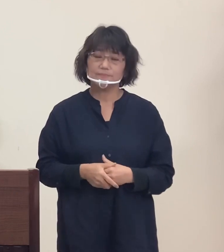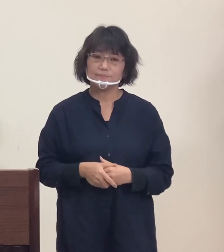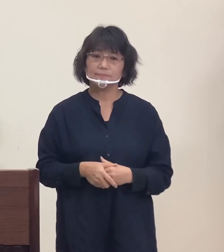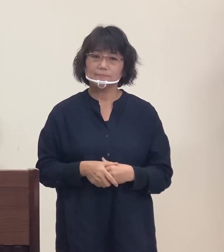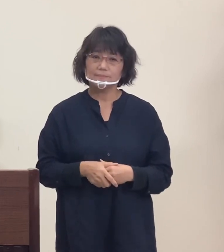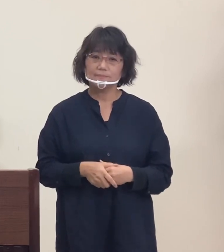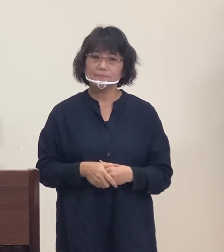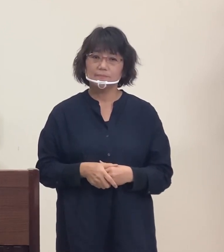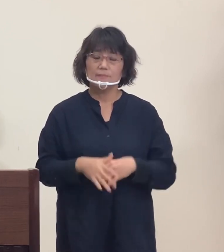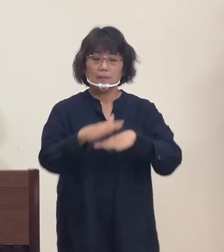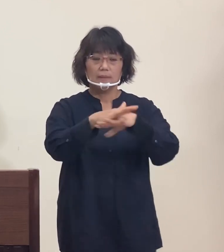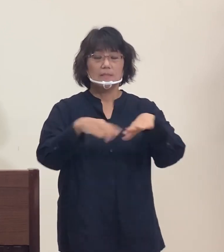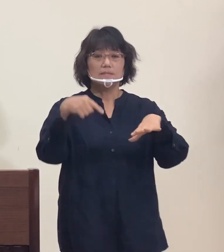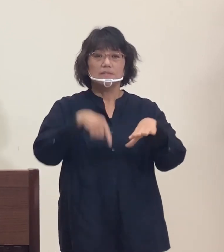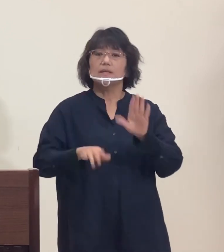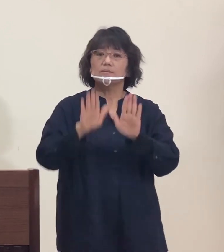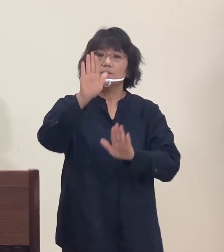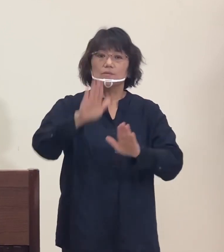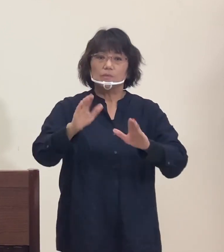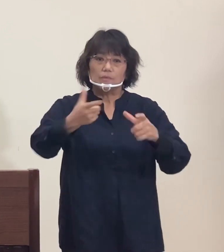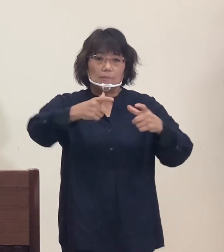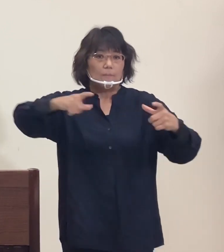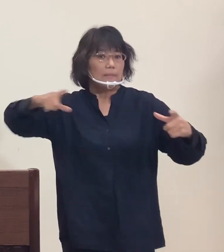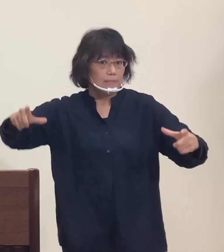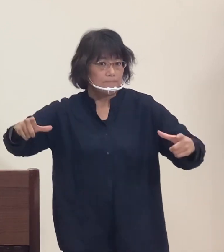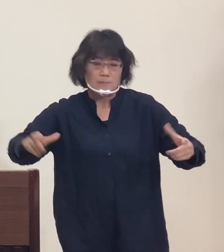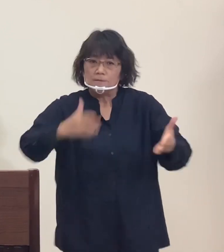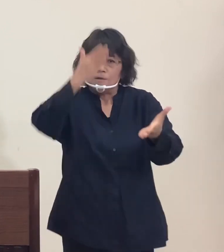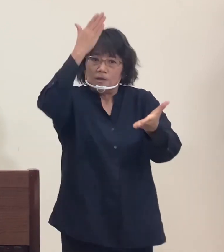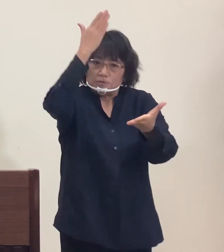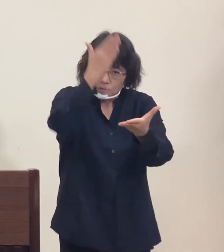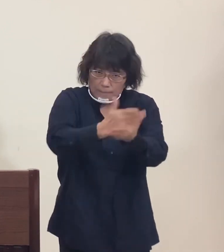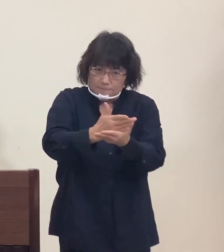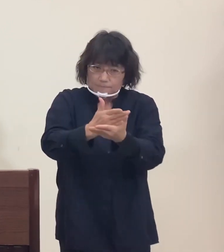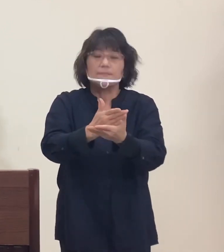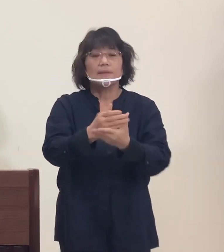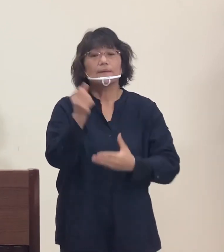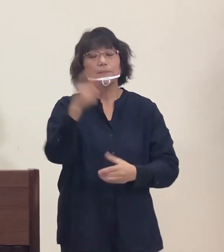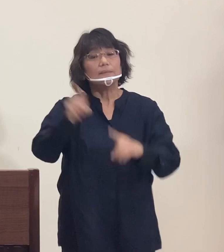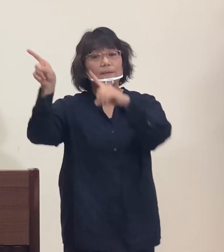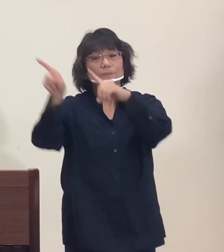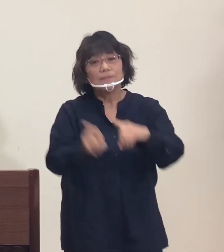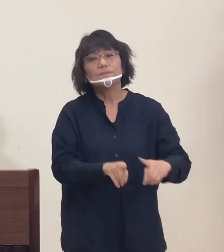In order to prevent a further spread, and ensure a decline in the number of infections,